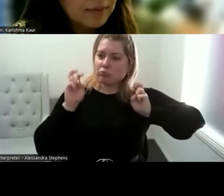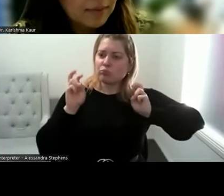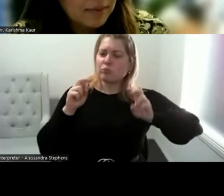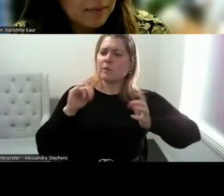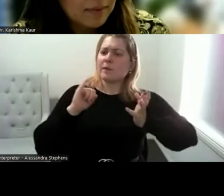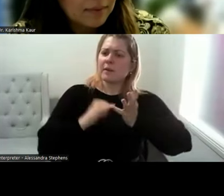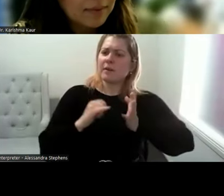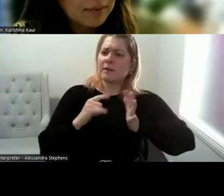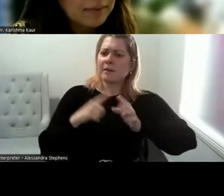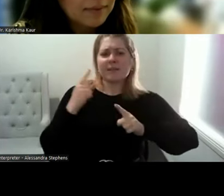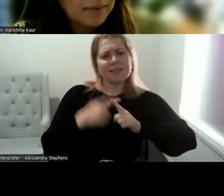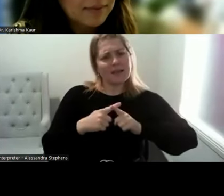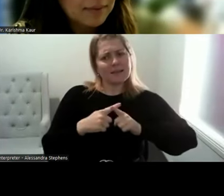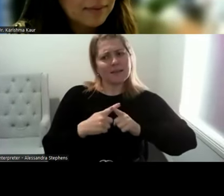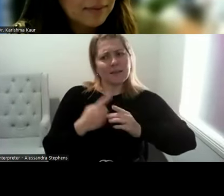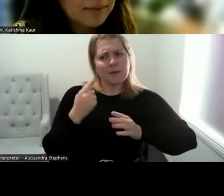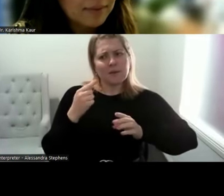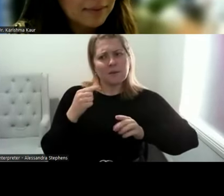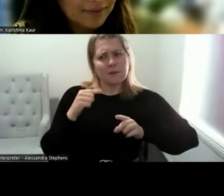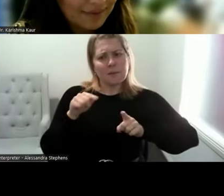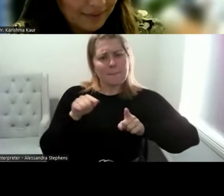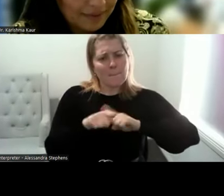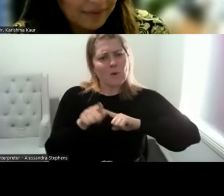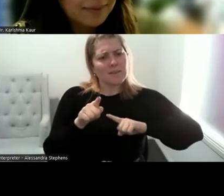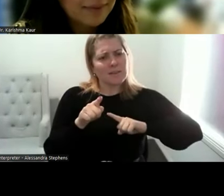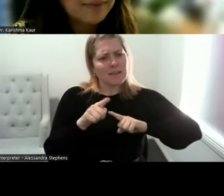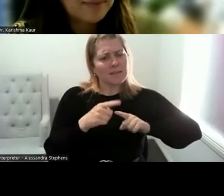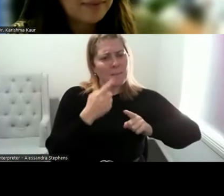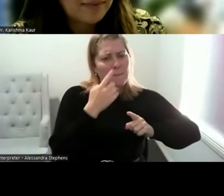mostly genitals? Are you acknowledging the brain and the skin and the different parts?